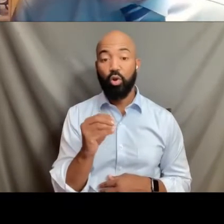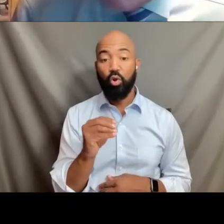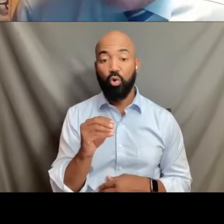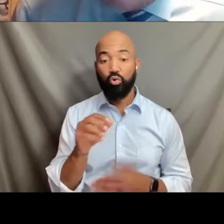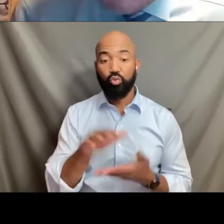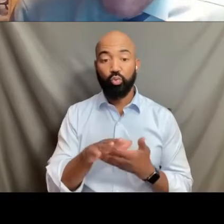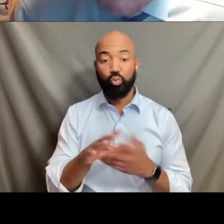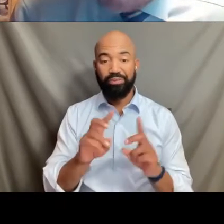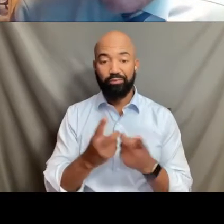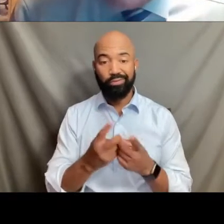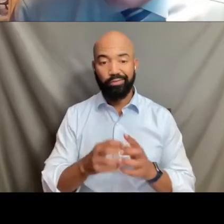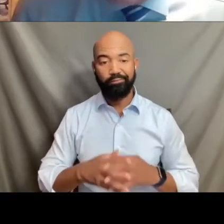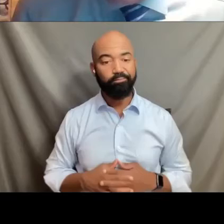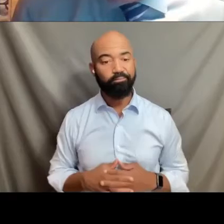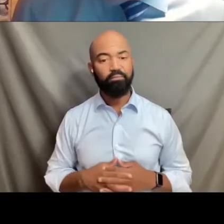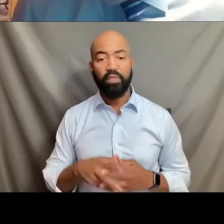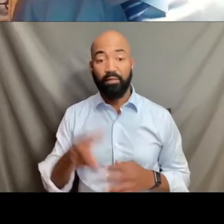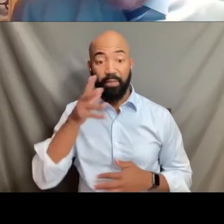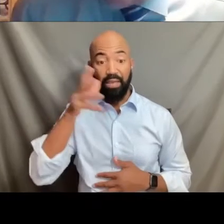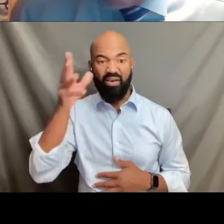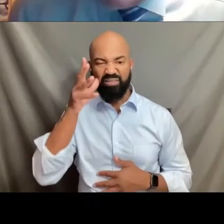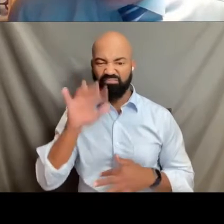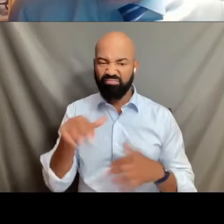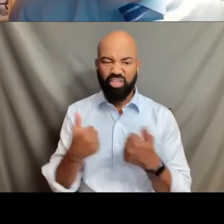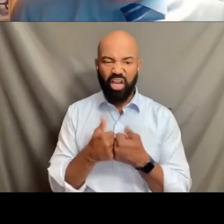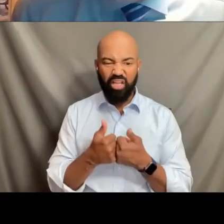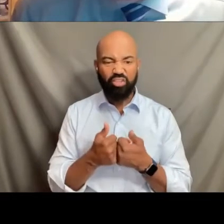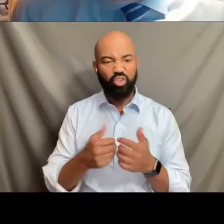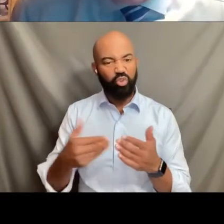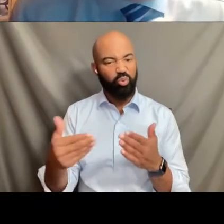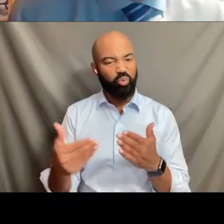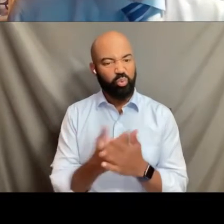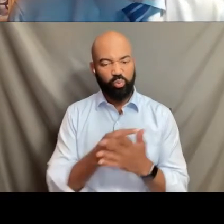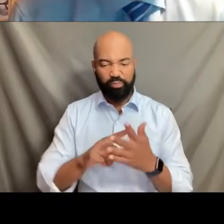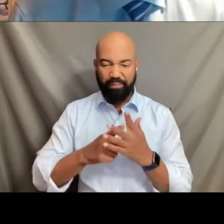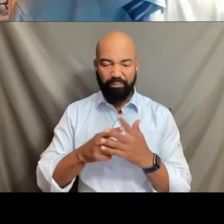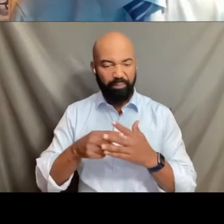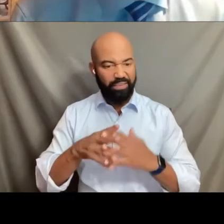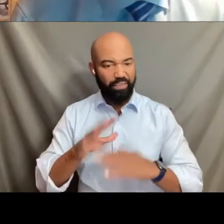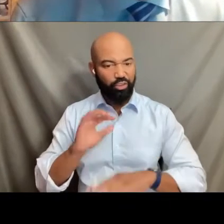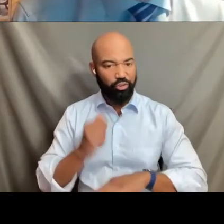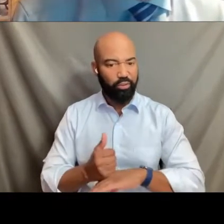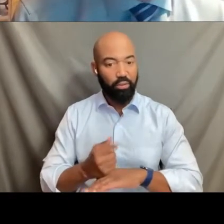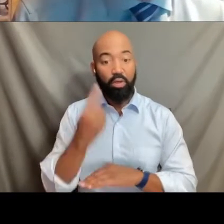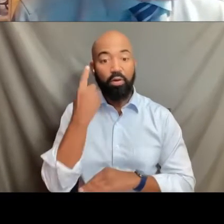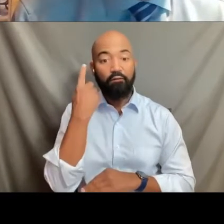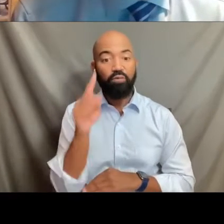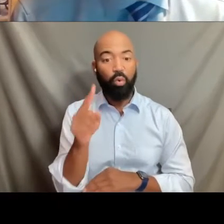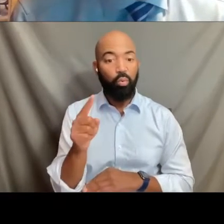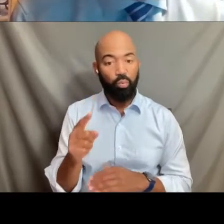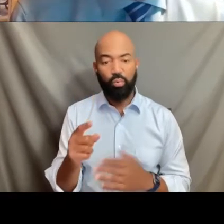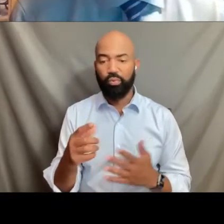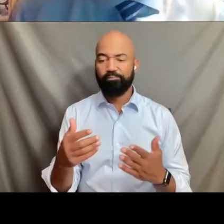they were challenging a recent enactment, a recent implementation of a new policy